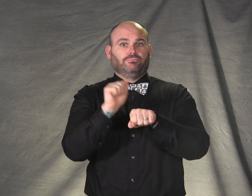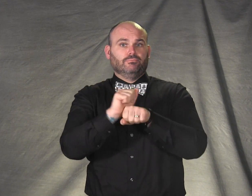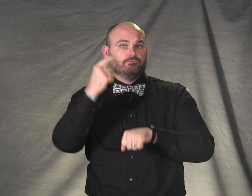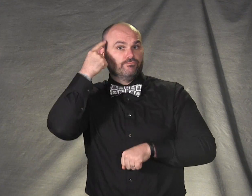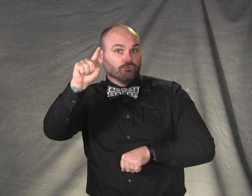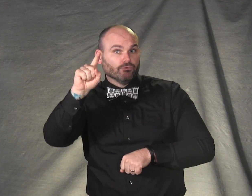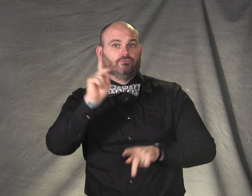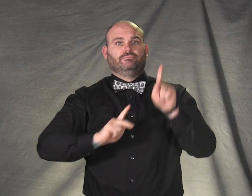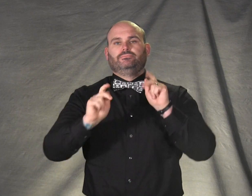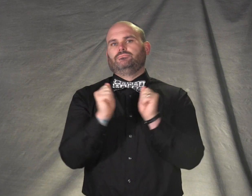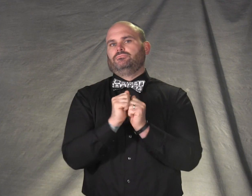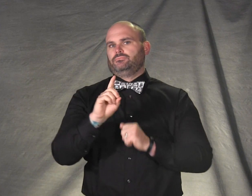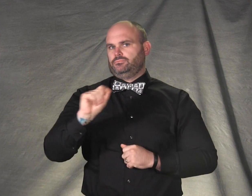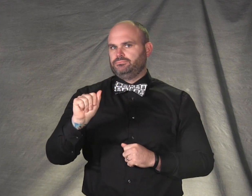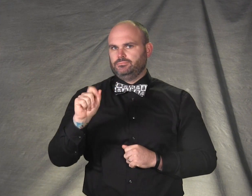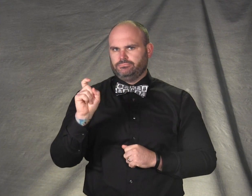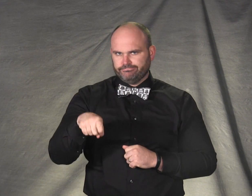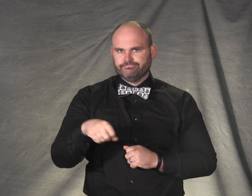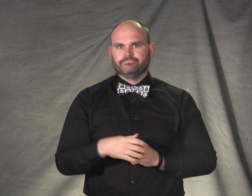for people with disabilities